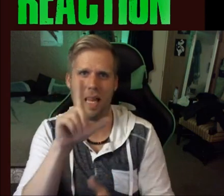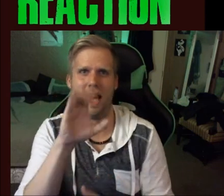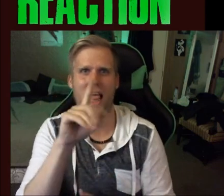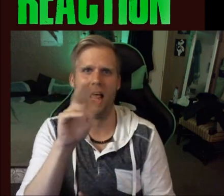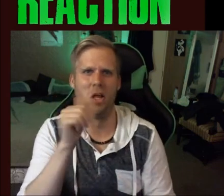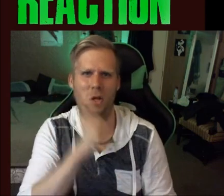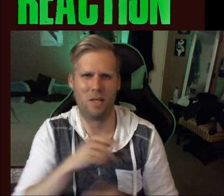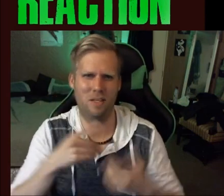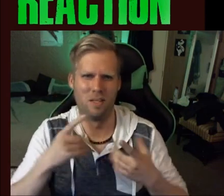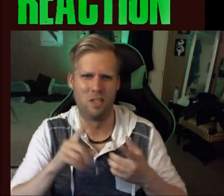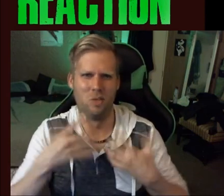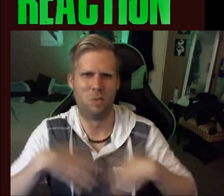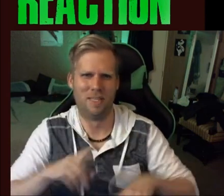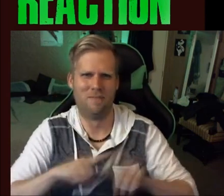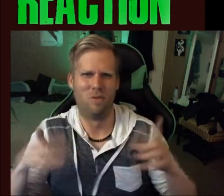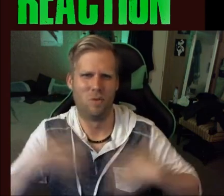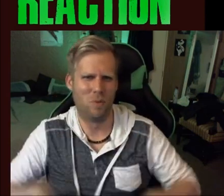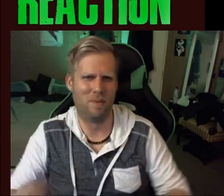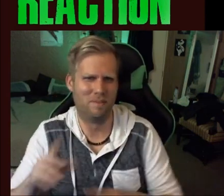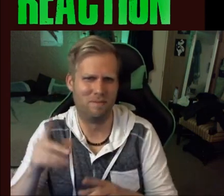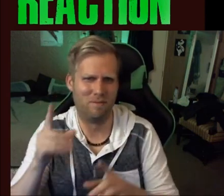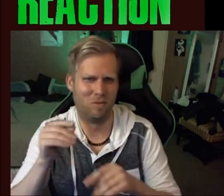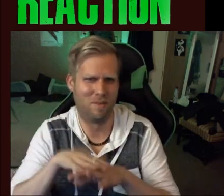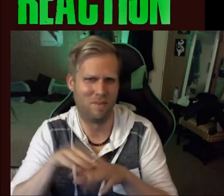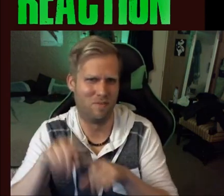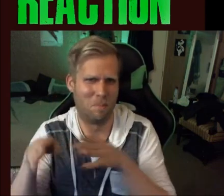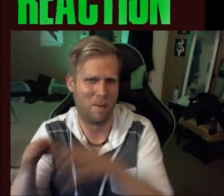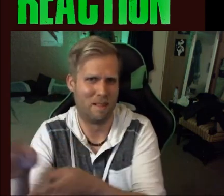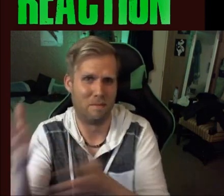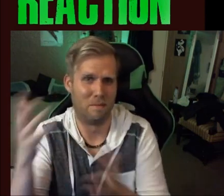like Electa girl.. his wife dressed different on her different path..